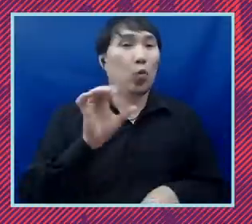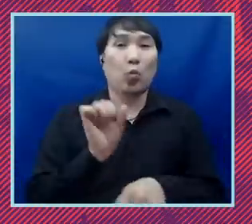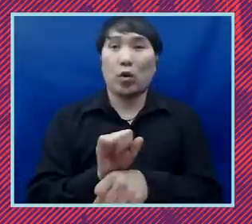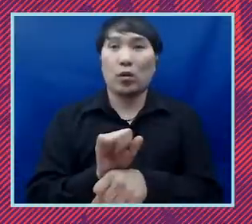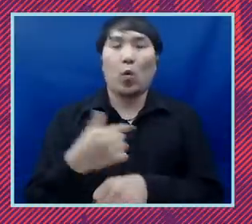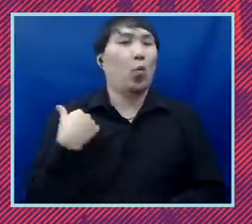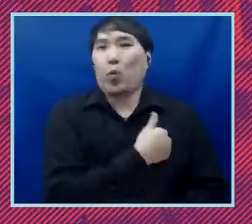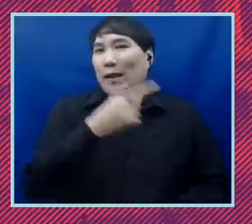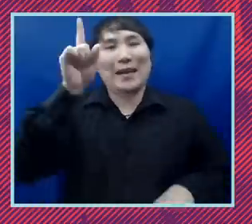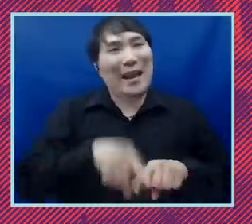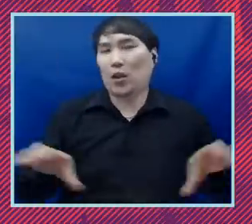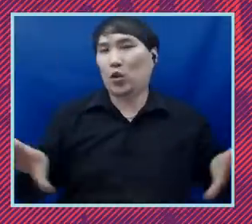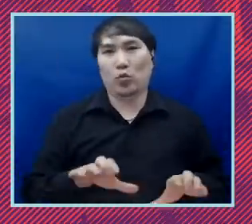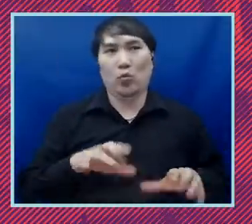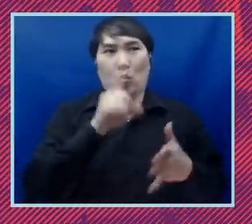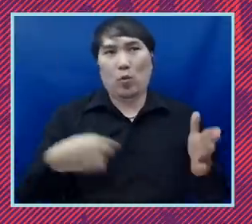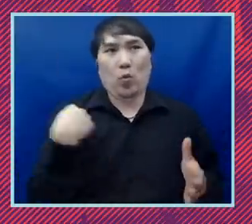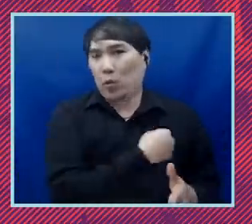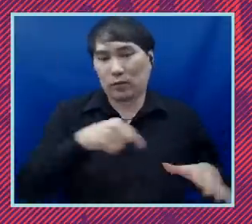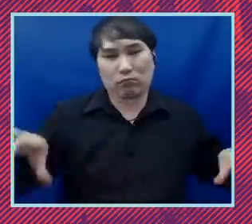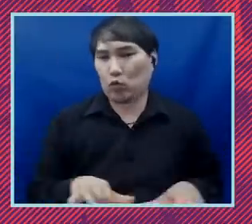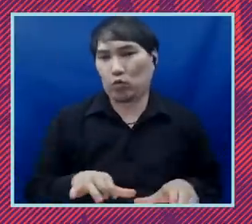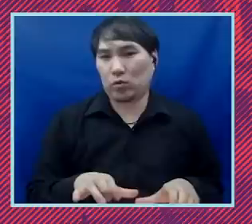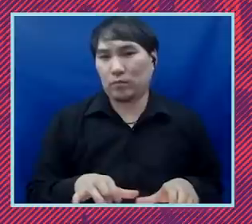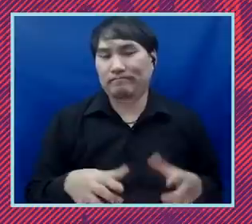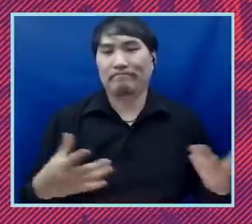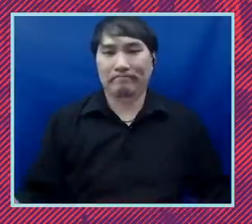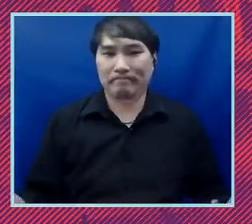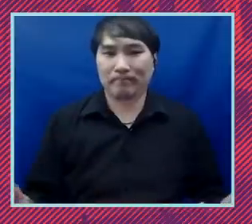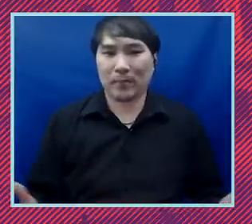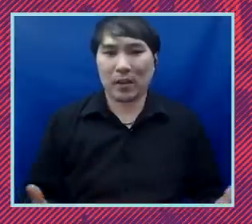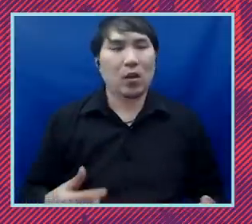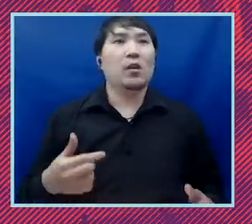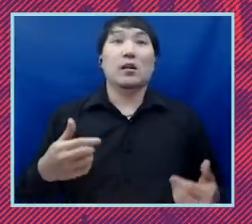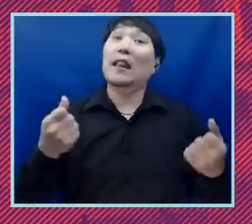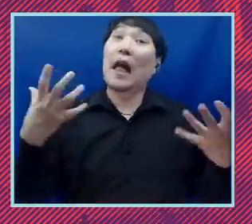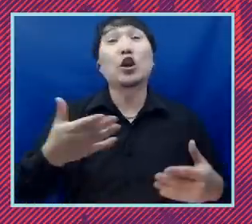because but for your help it would be a great be a lot of good aspirations and goals and